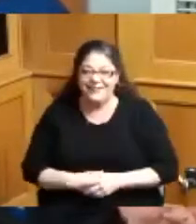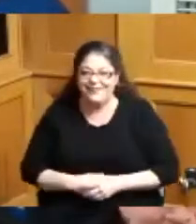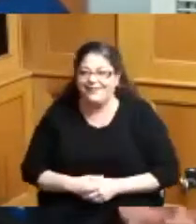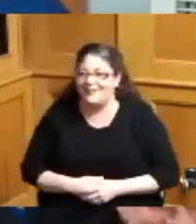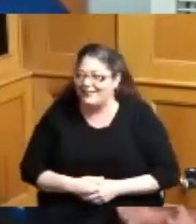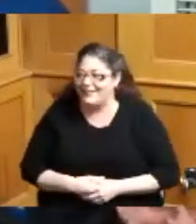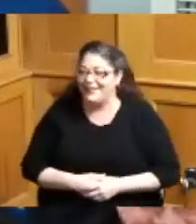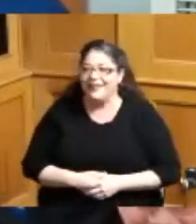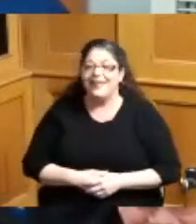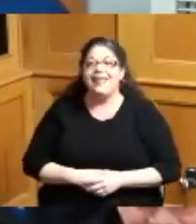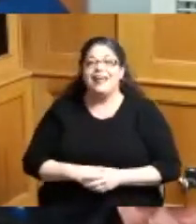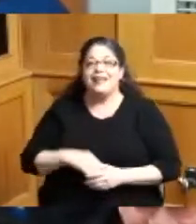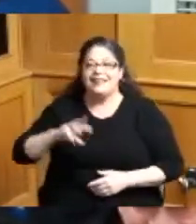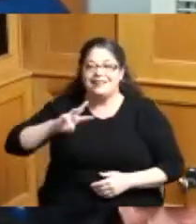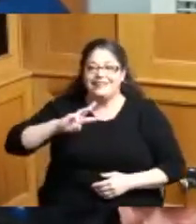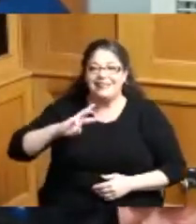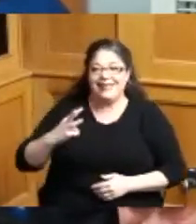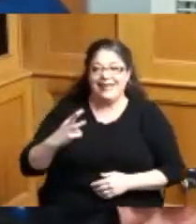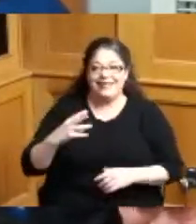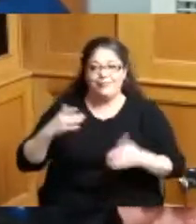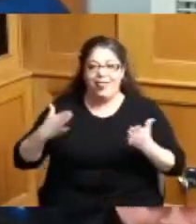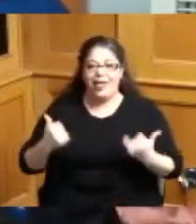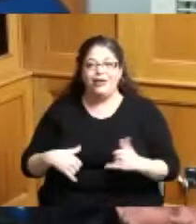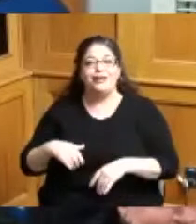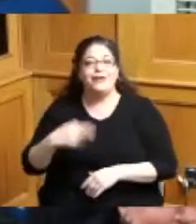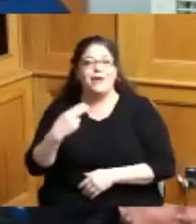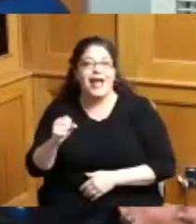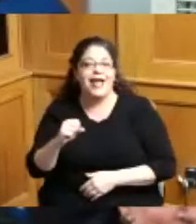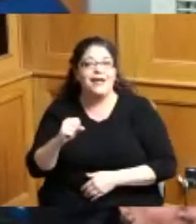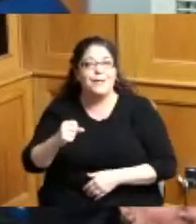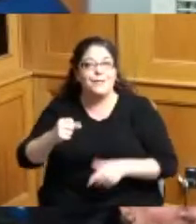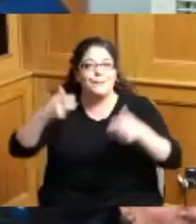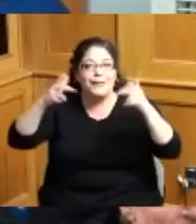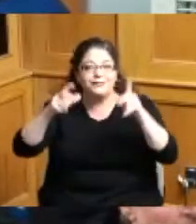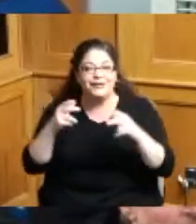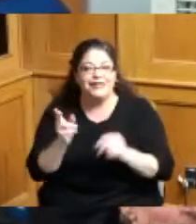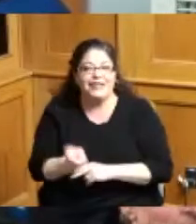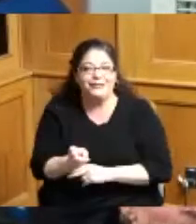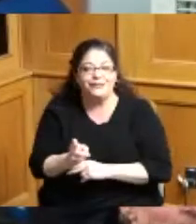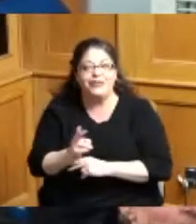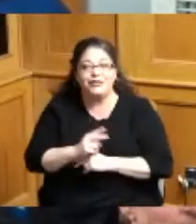she is the sixth player in Ohio high school basketball history to win consecutive miss